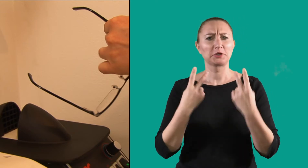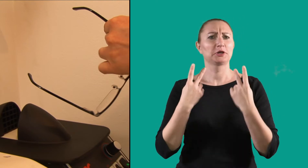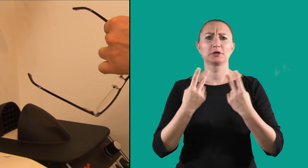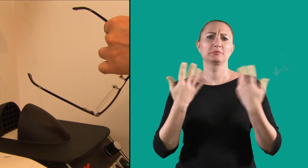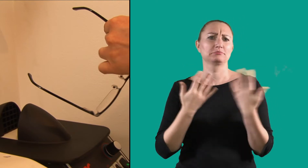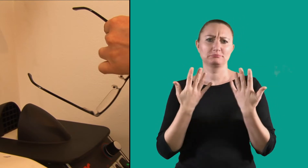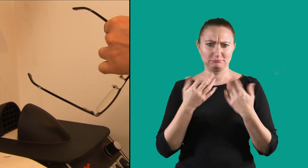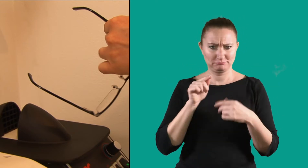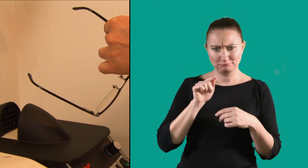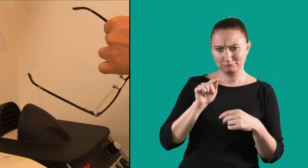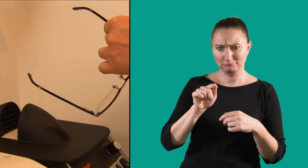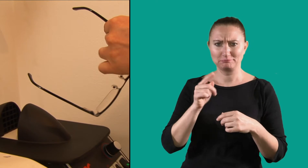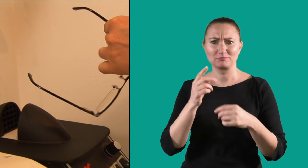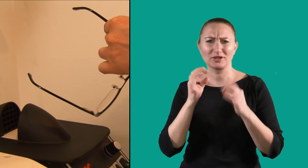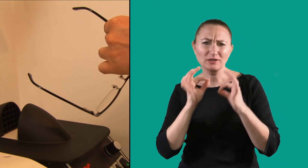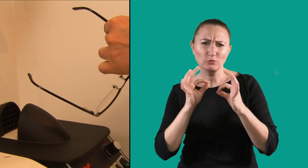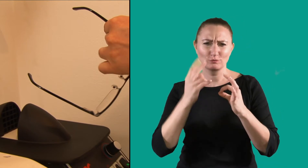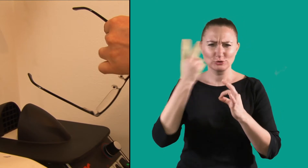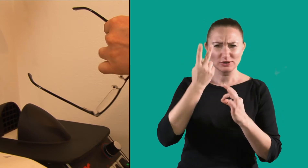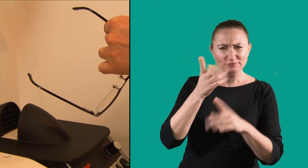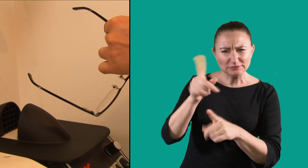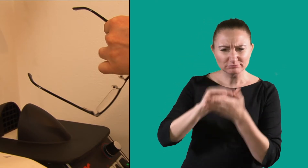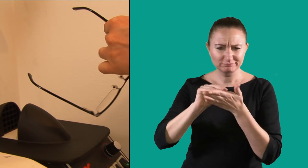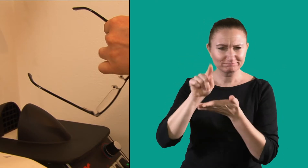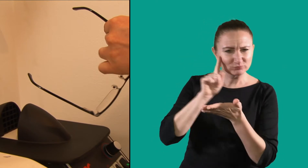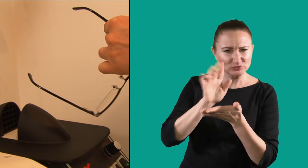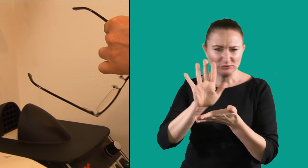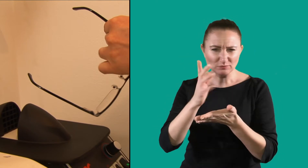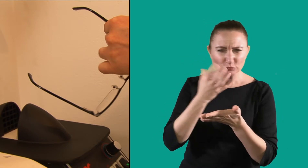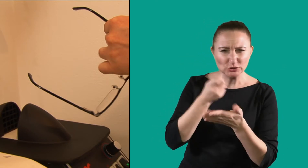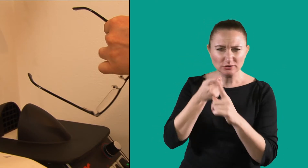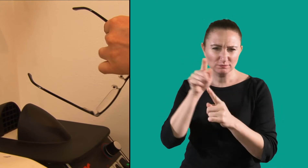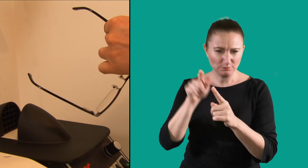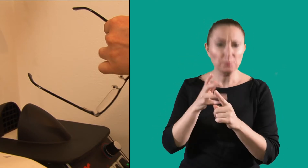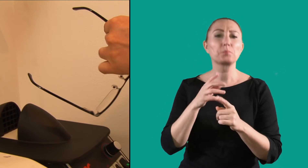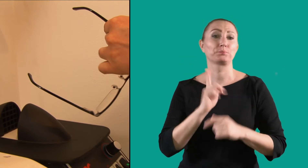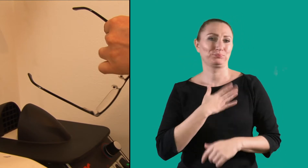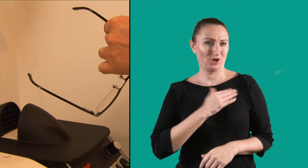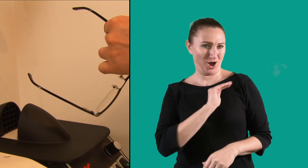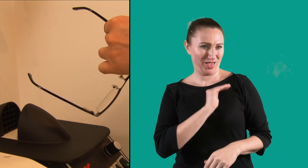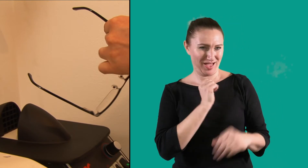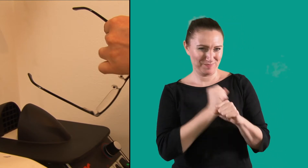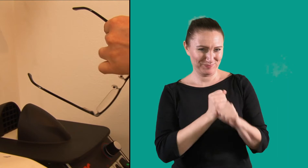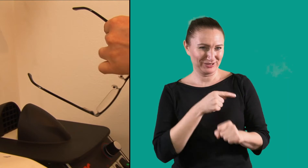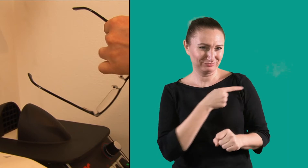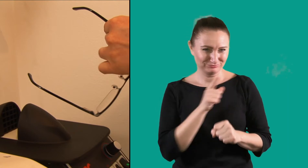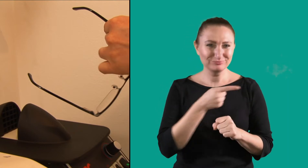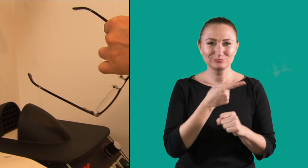Of course, it’s important that he clearly understands what they write. With colleagues in the business,